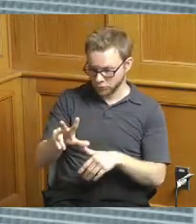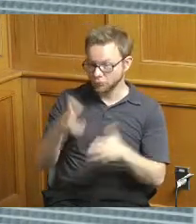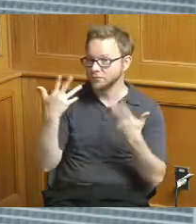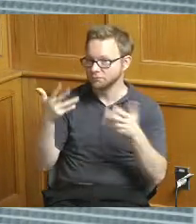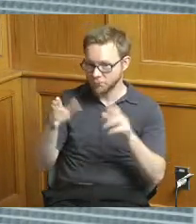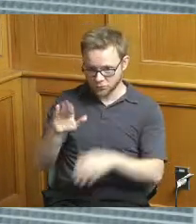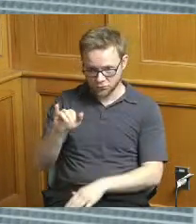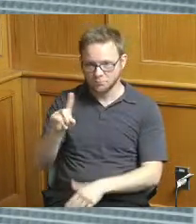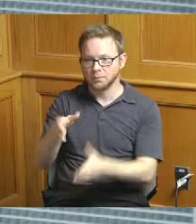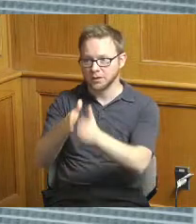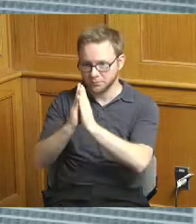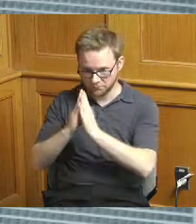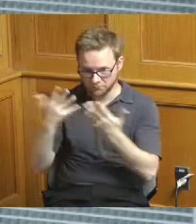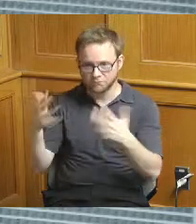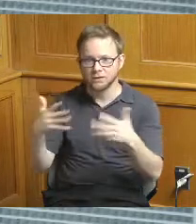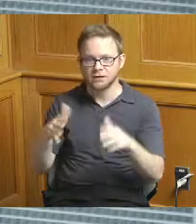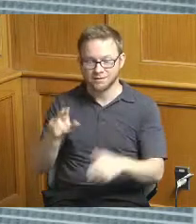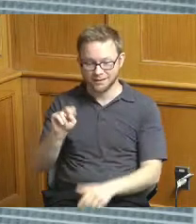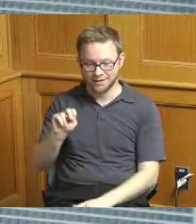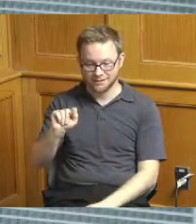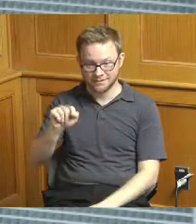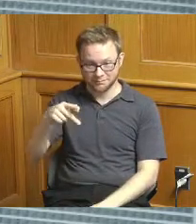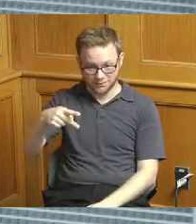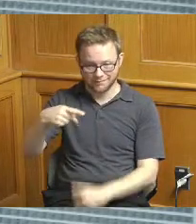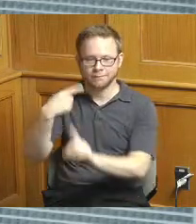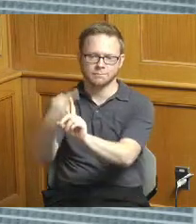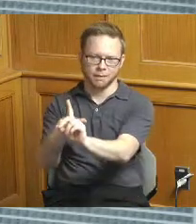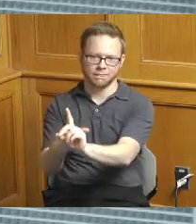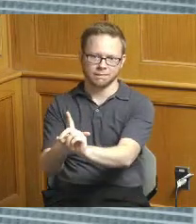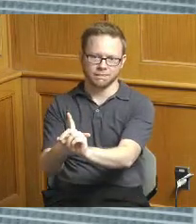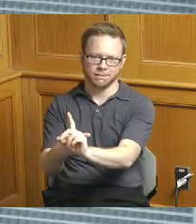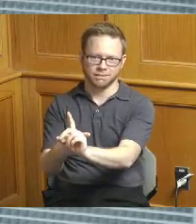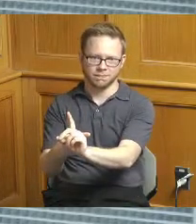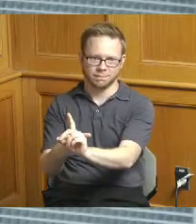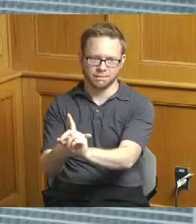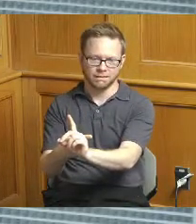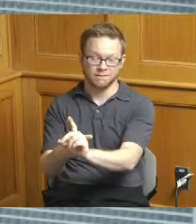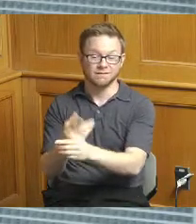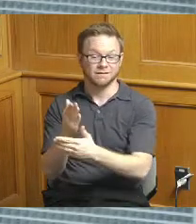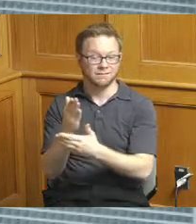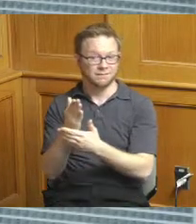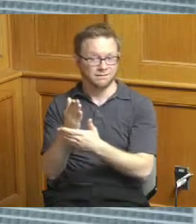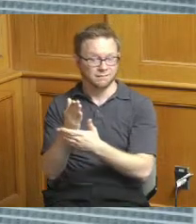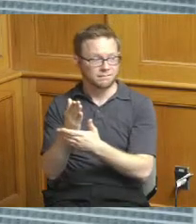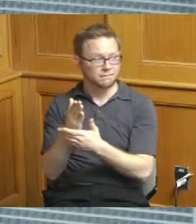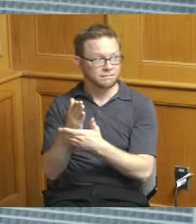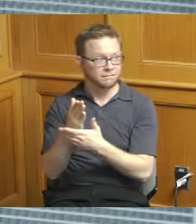we're hoping to have ntp next month okay some of those will have 12 month construction so they